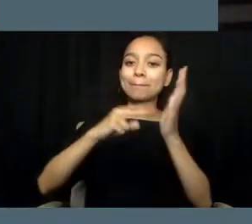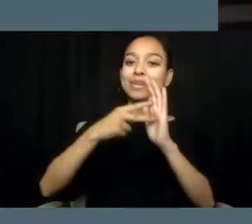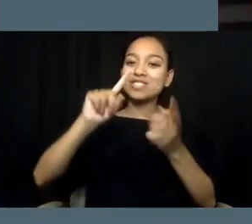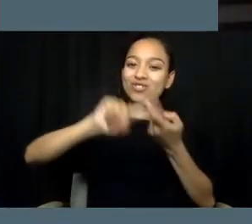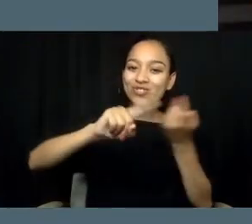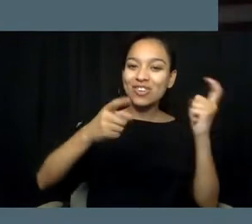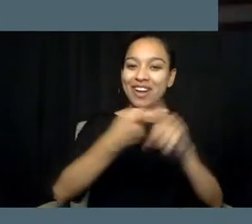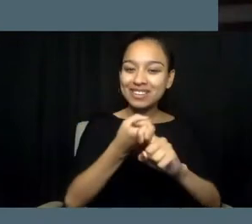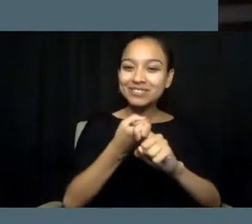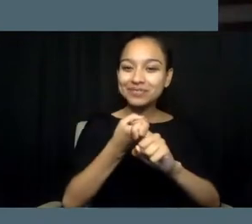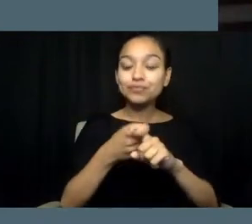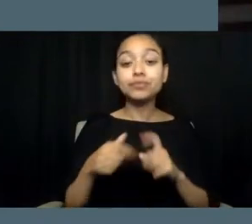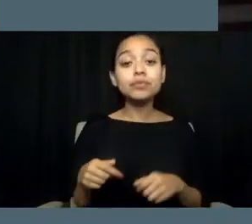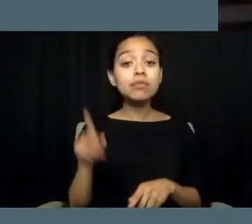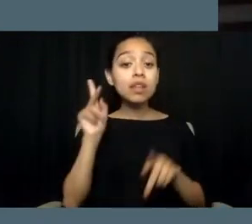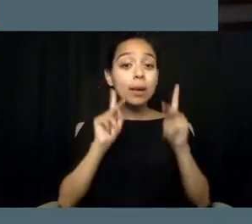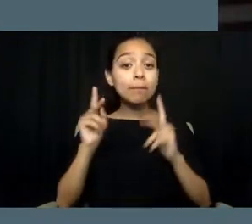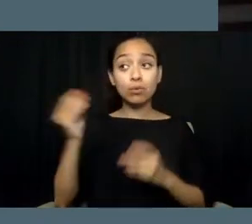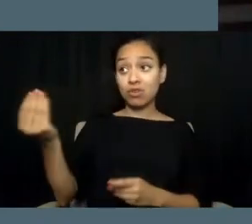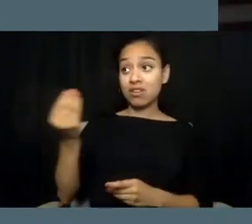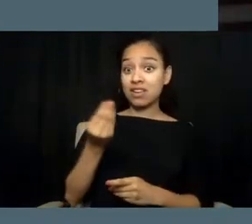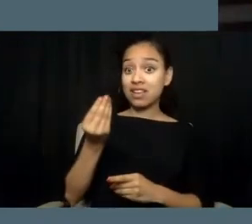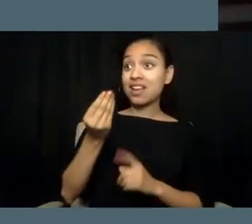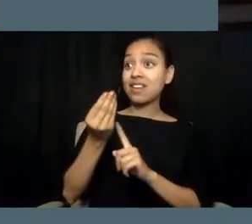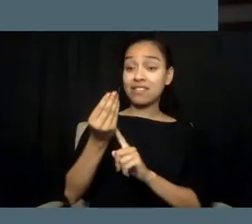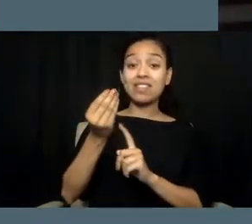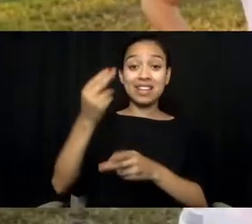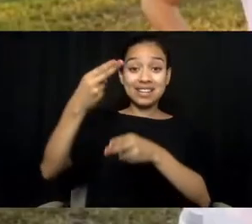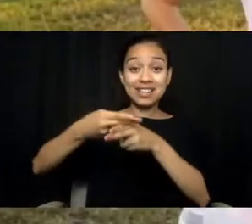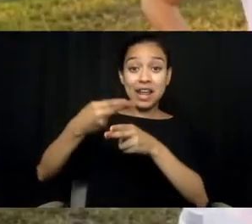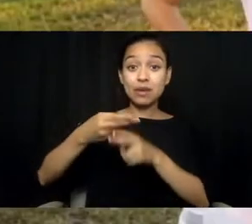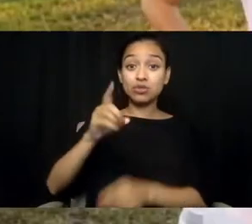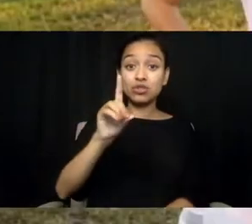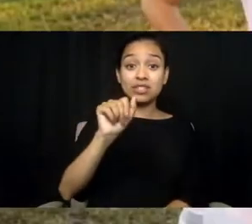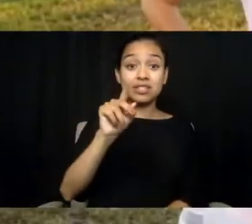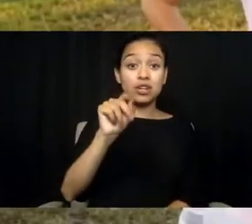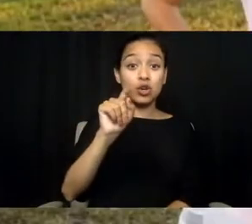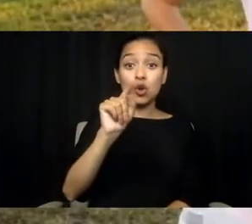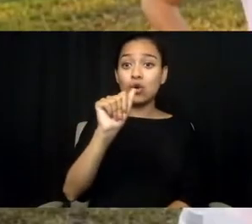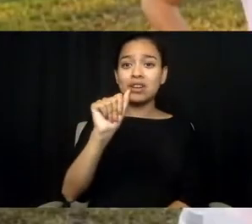The people who gave that name to the Dakotas have sadly never been treated as friends.